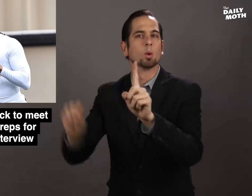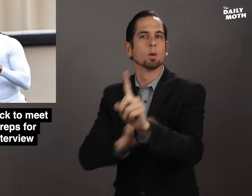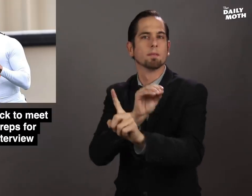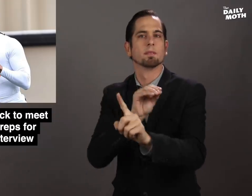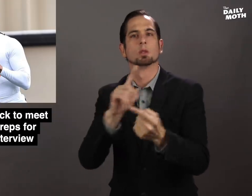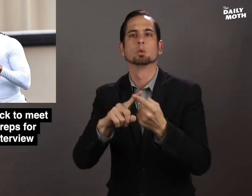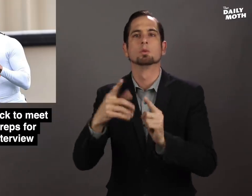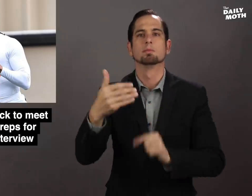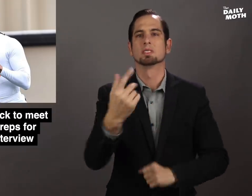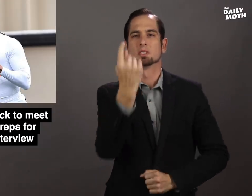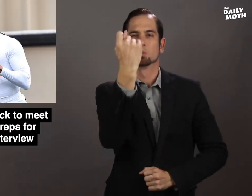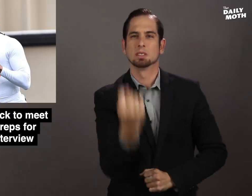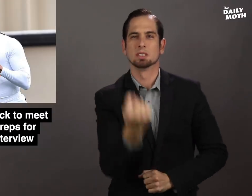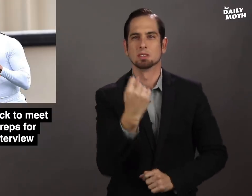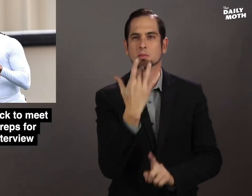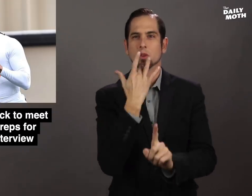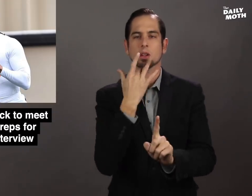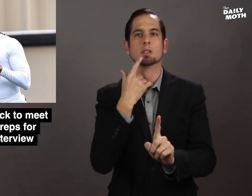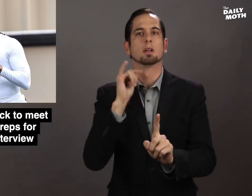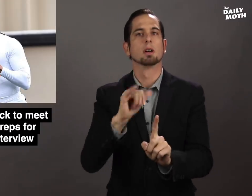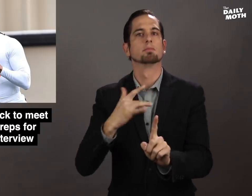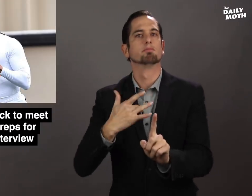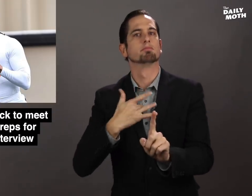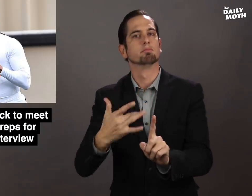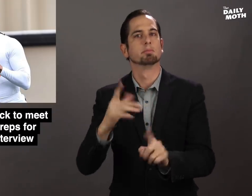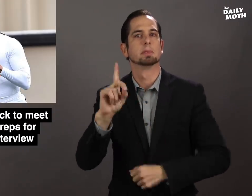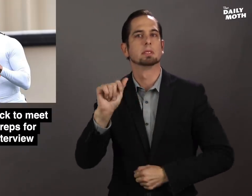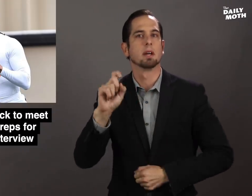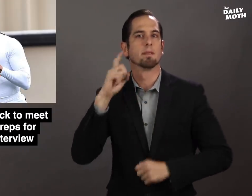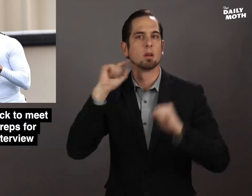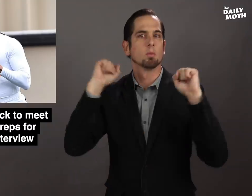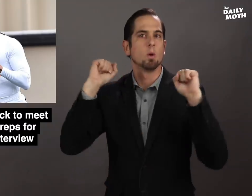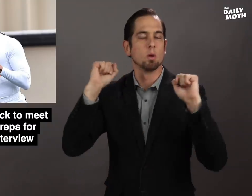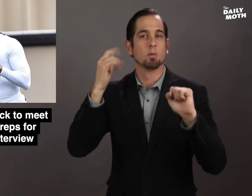the date to a Tuesday, which is a typical date for a workout,